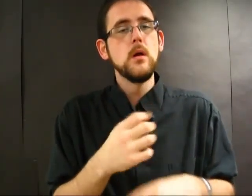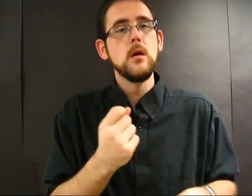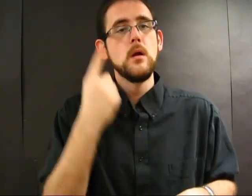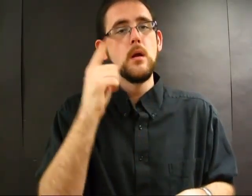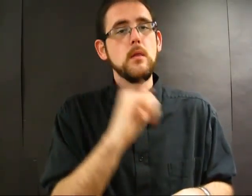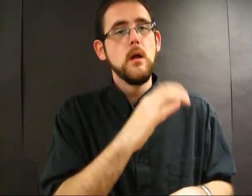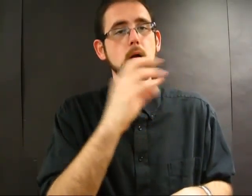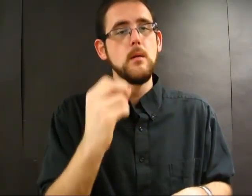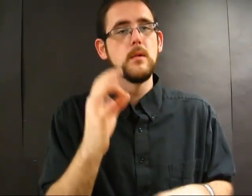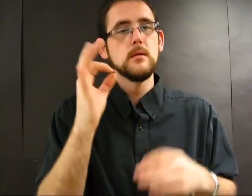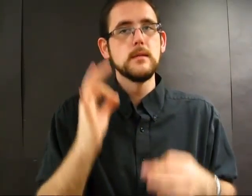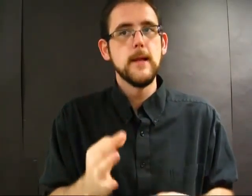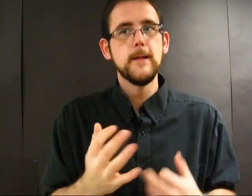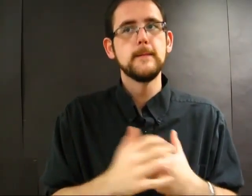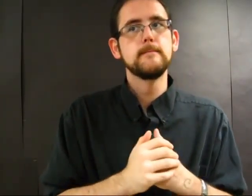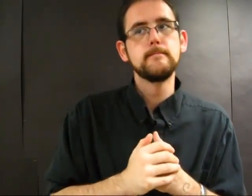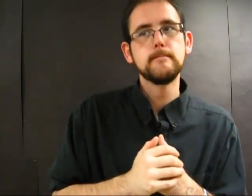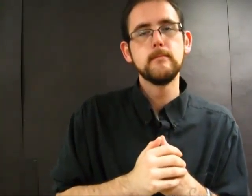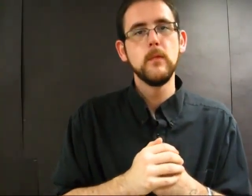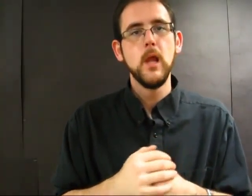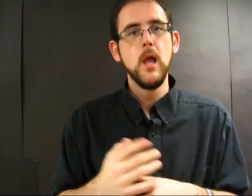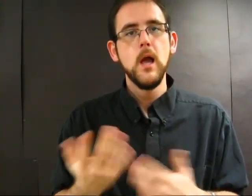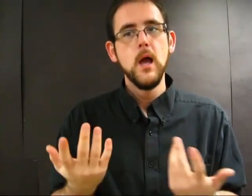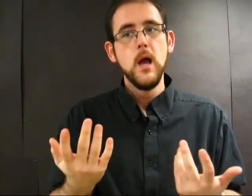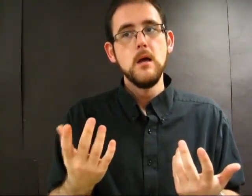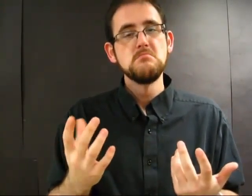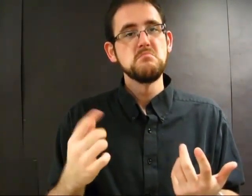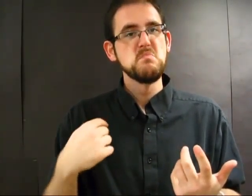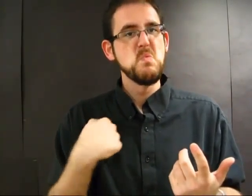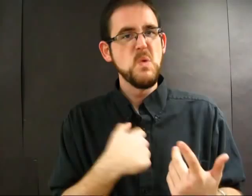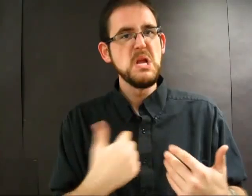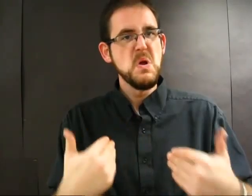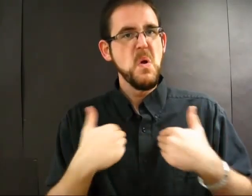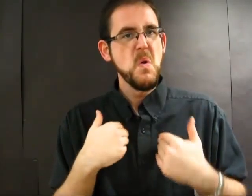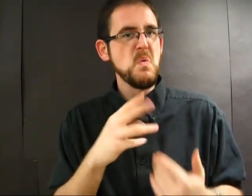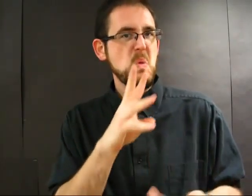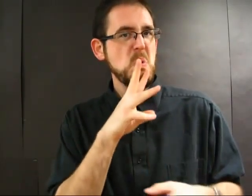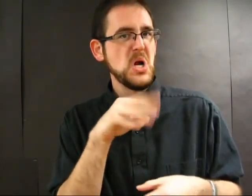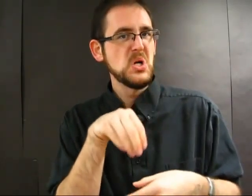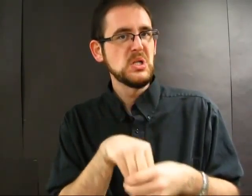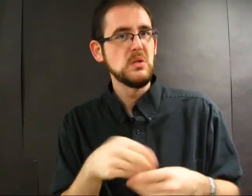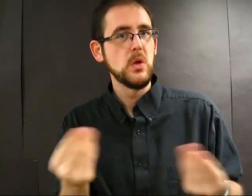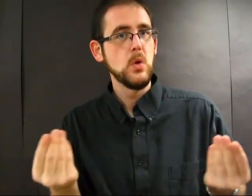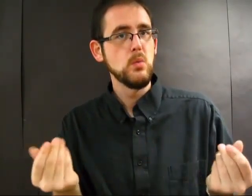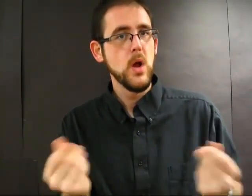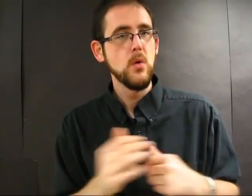is the way the company decides that since they own the water in the ground, they should